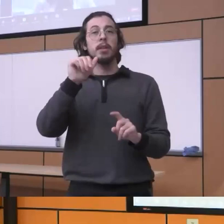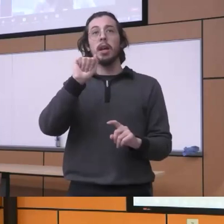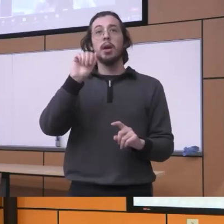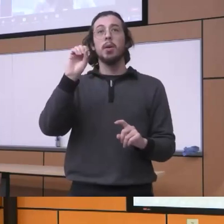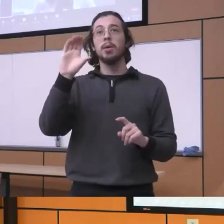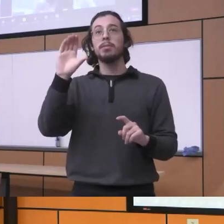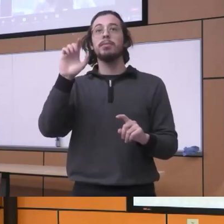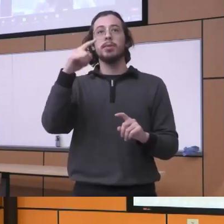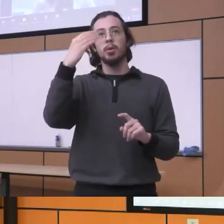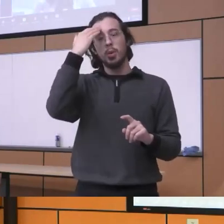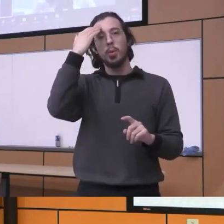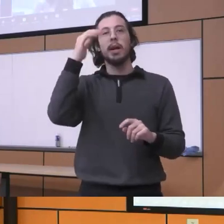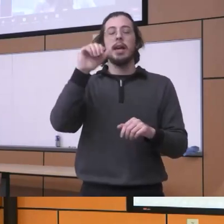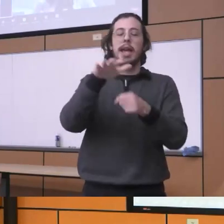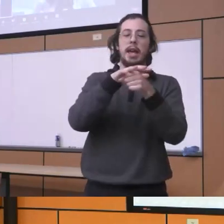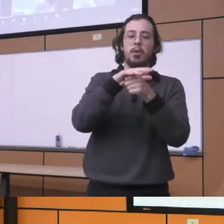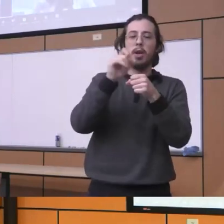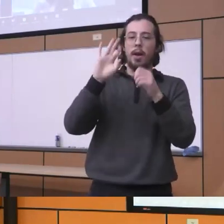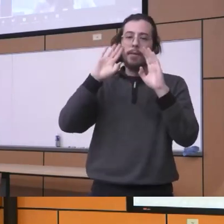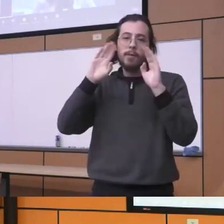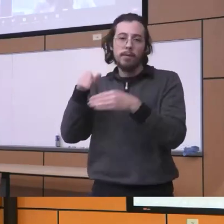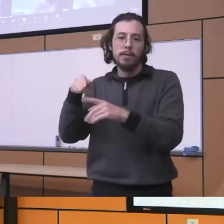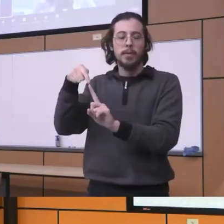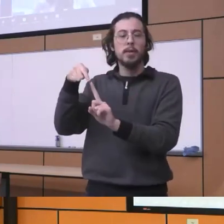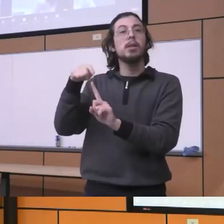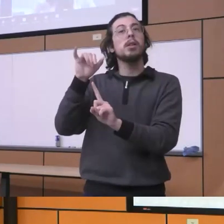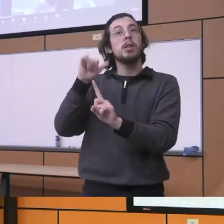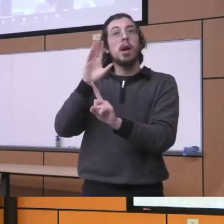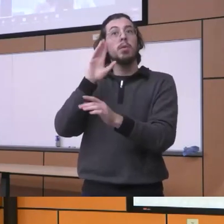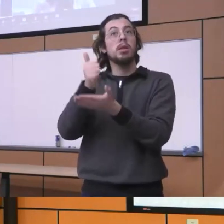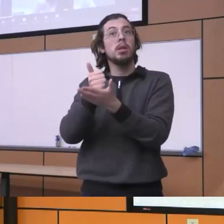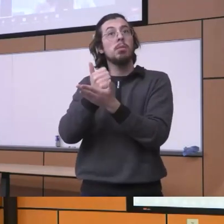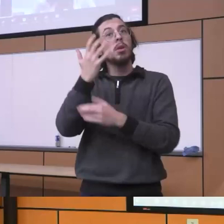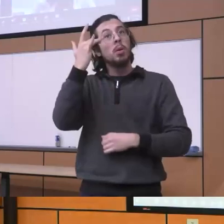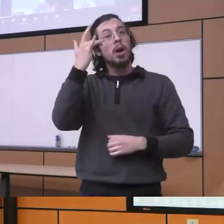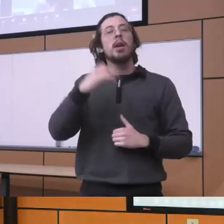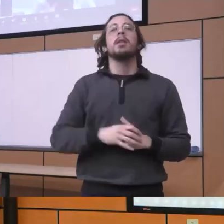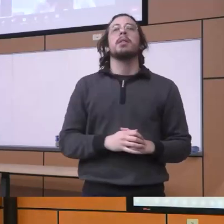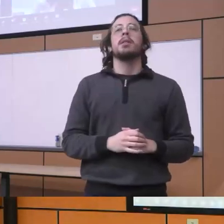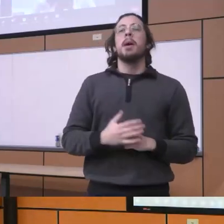area of concentration you know that that helps a lot because I wanna my strategy has been always